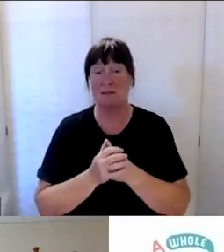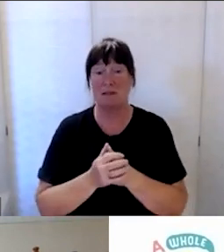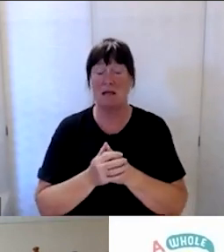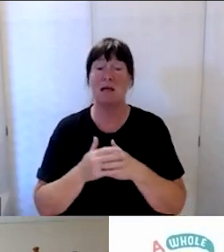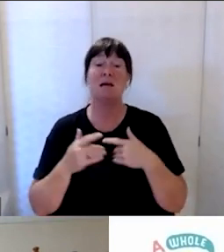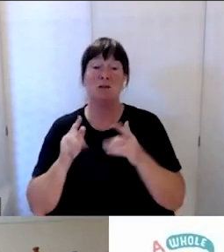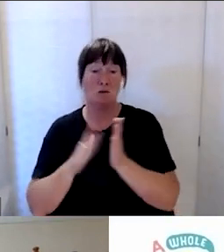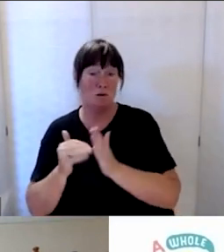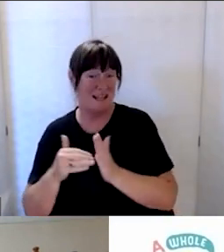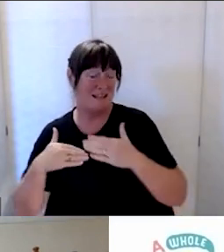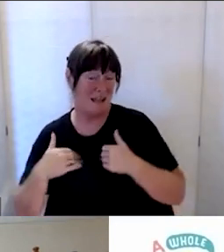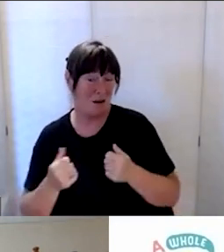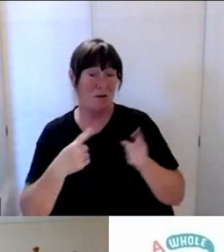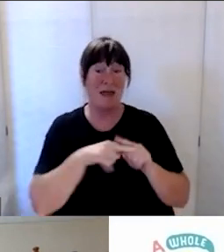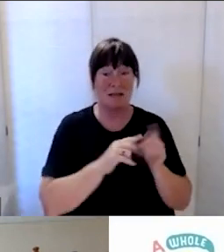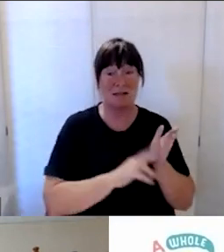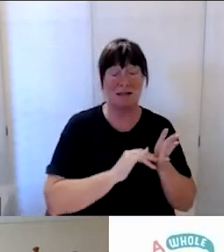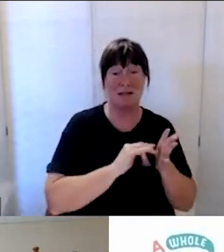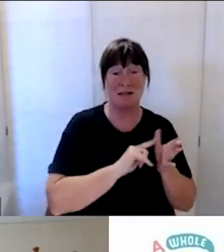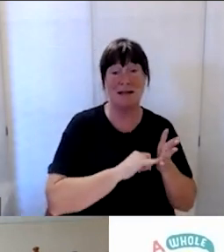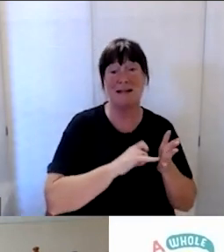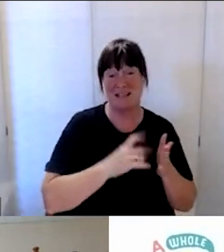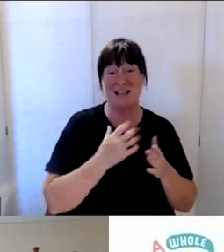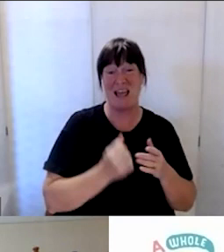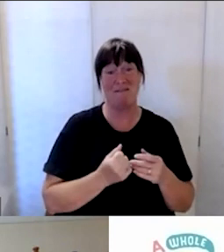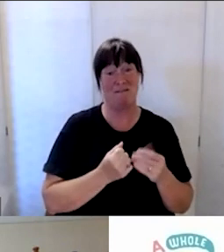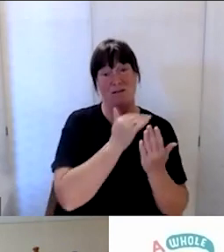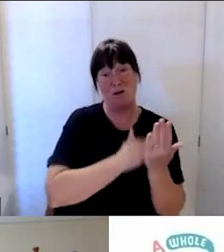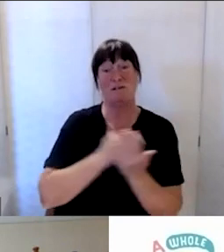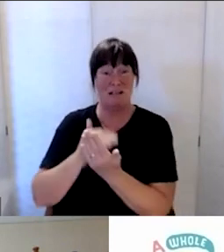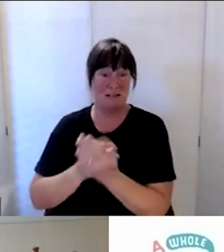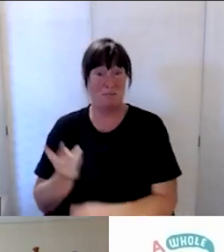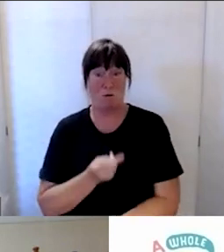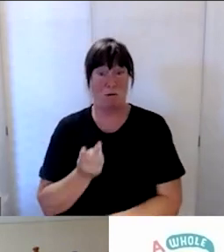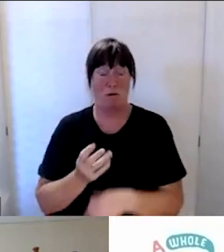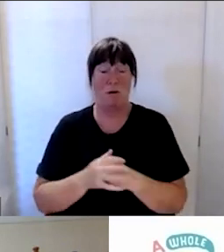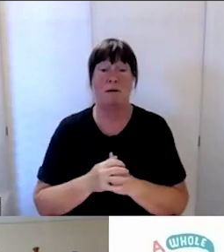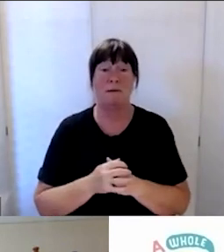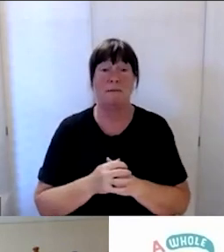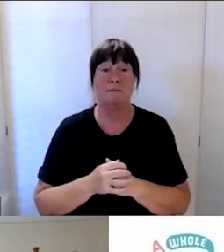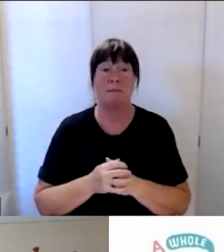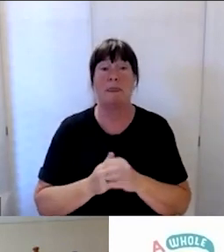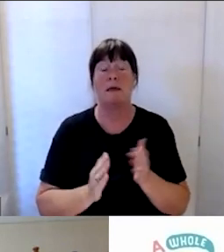I don’t know if Mary wants to add or make an additional comment. Yes, it’s Mary here.